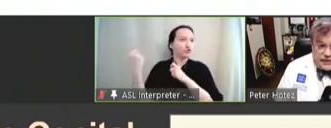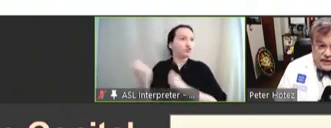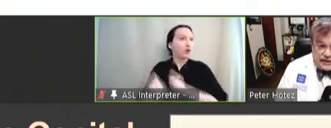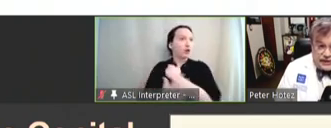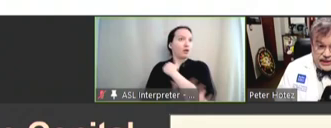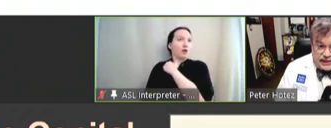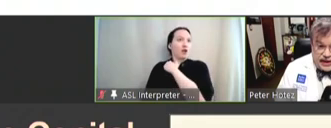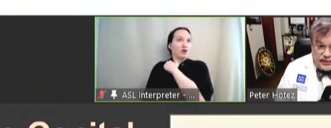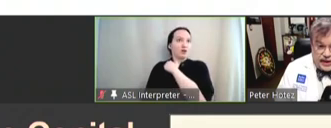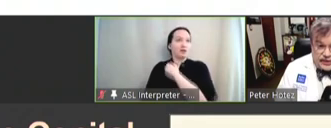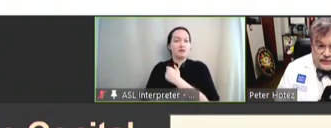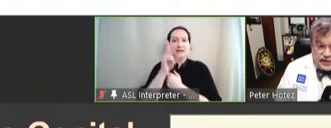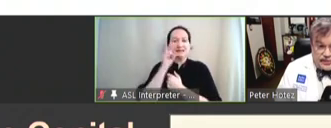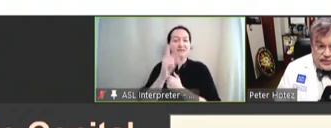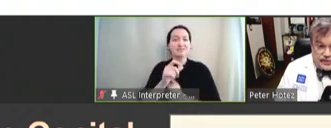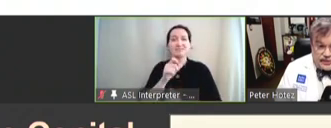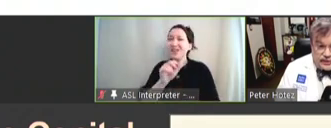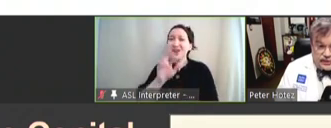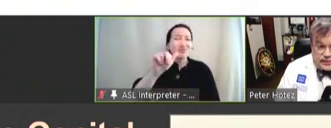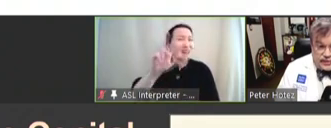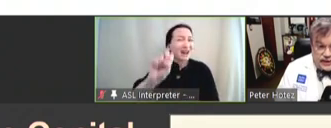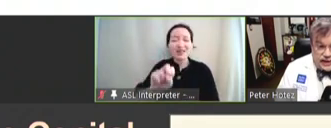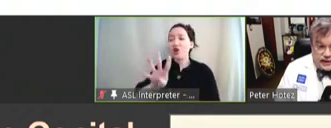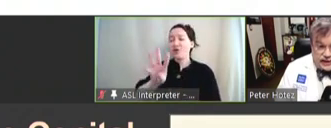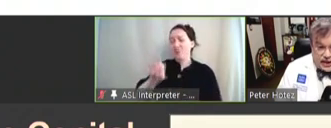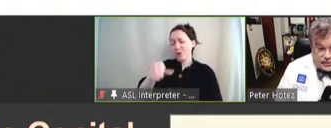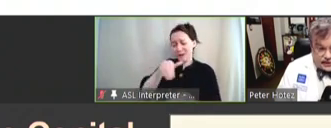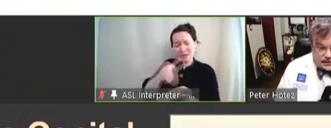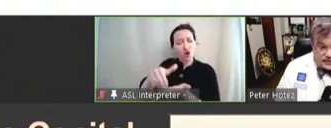and you can see it's not rare -- 40 million girls and women. And it's now been linked to